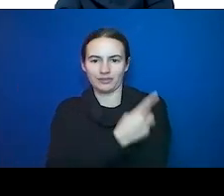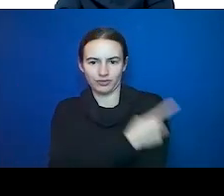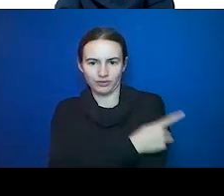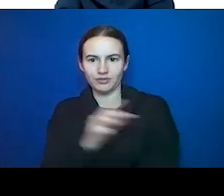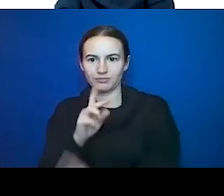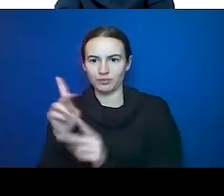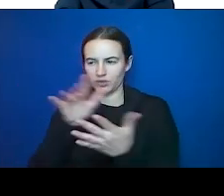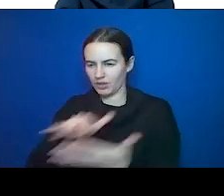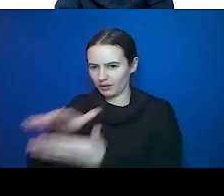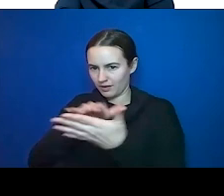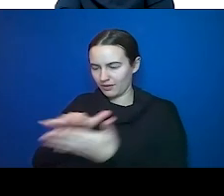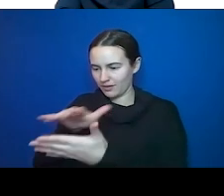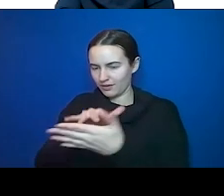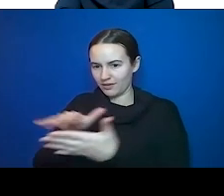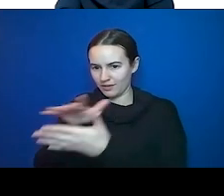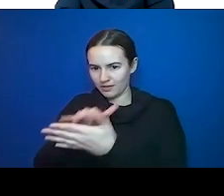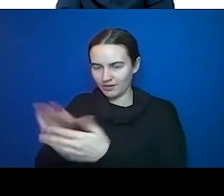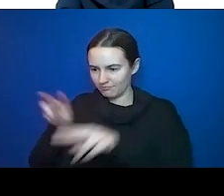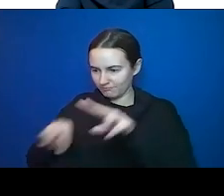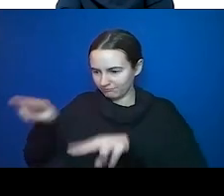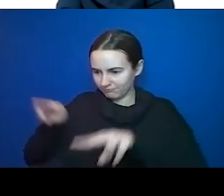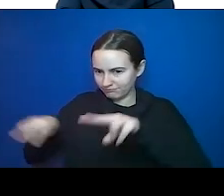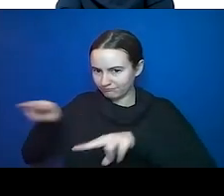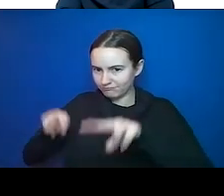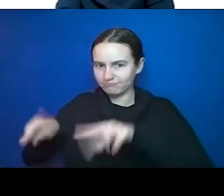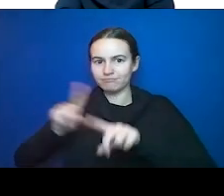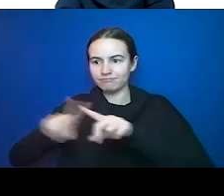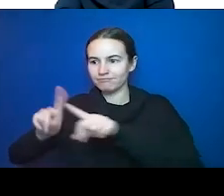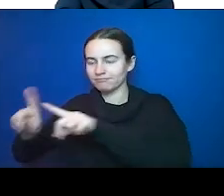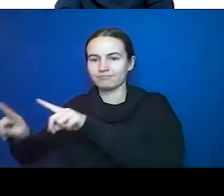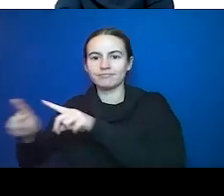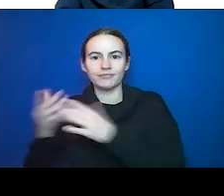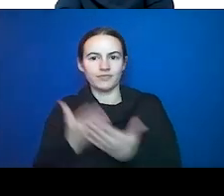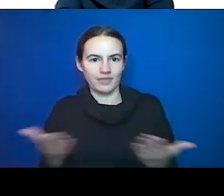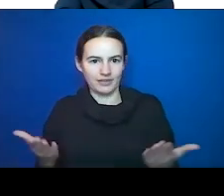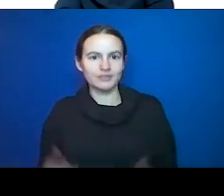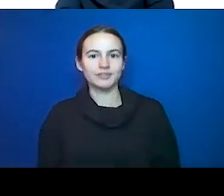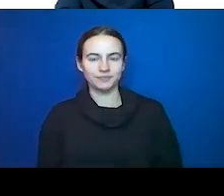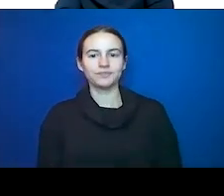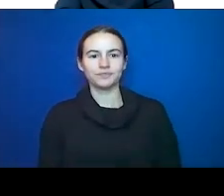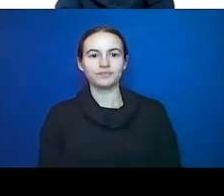looking at and looking at a variety of things including cancer an cardiovascular